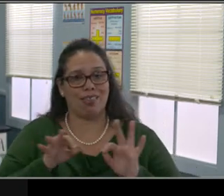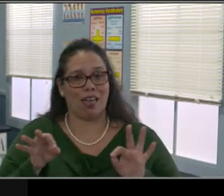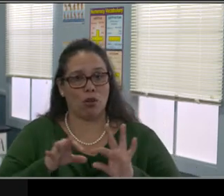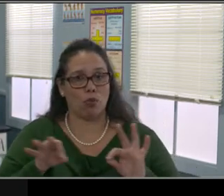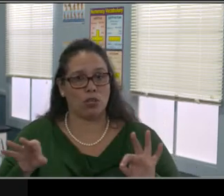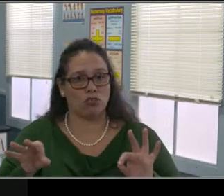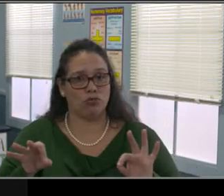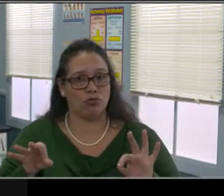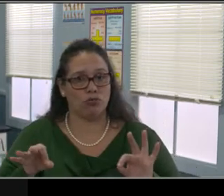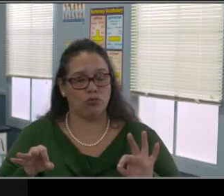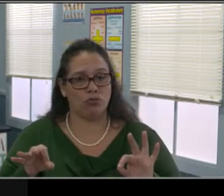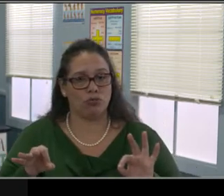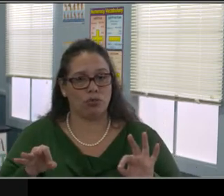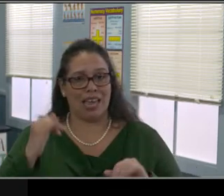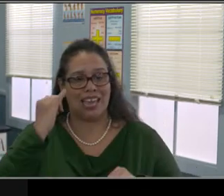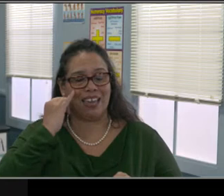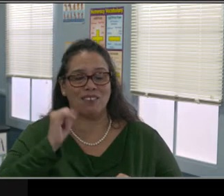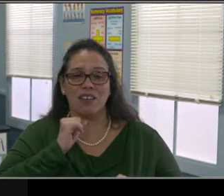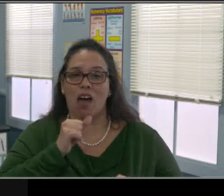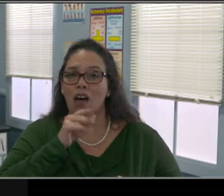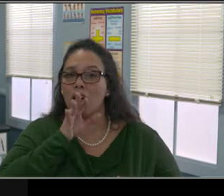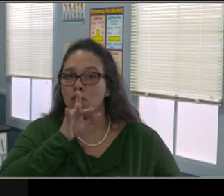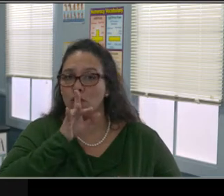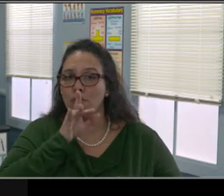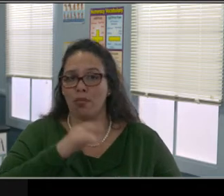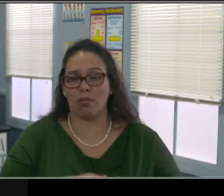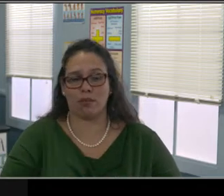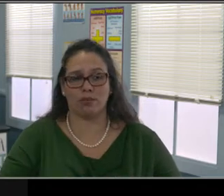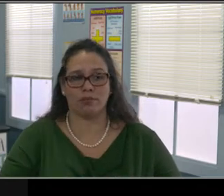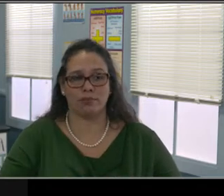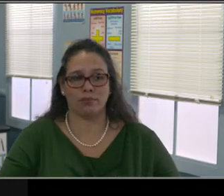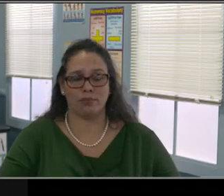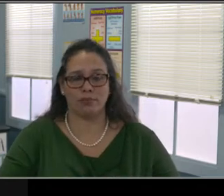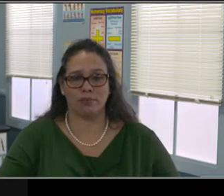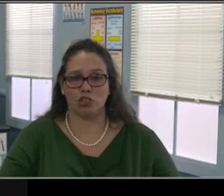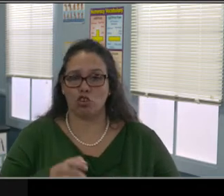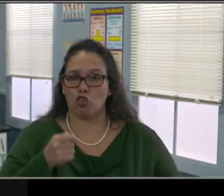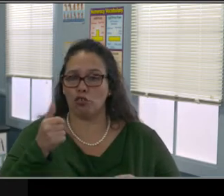Listen to what they're truly saying. Not just what's coming out of their mouth